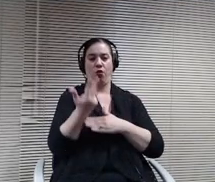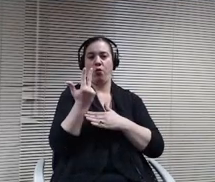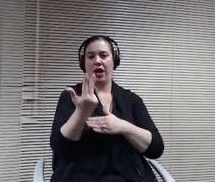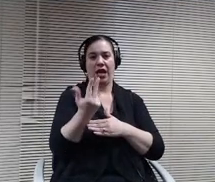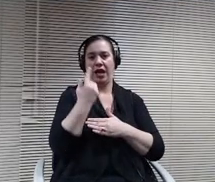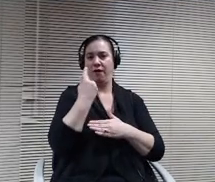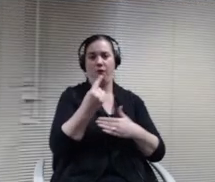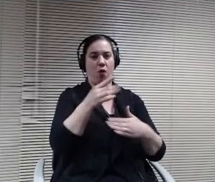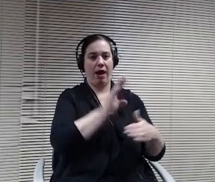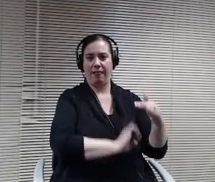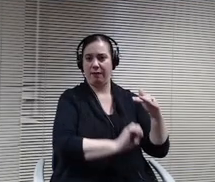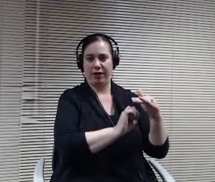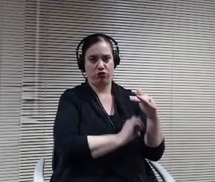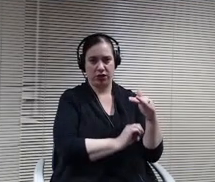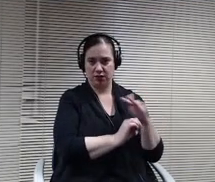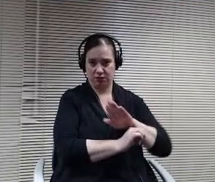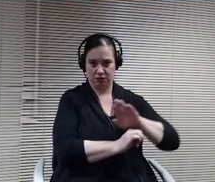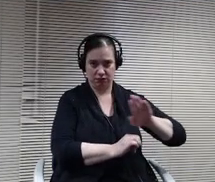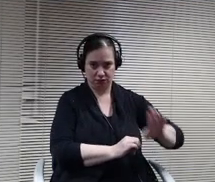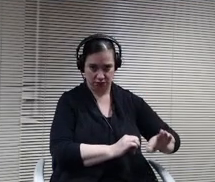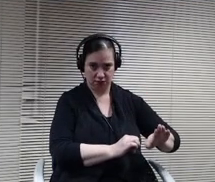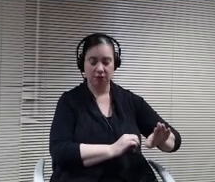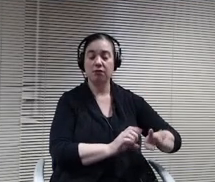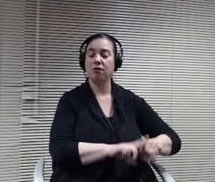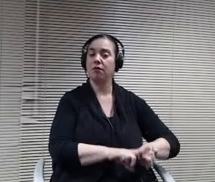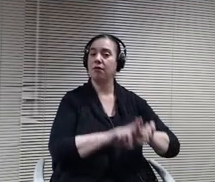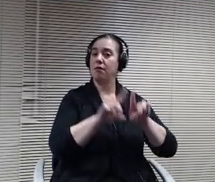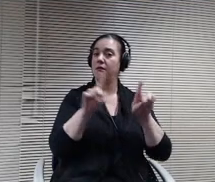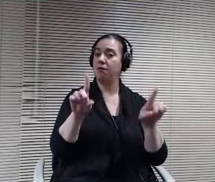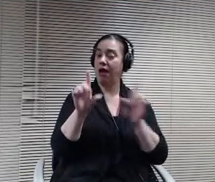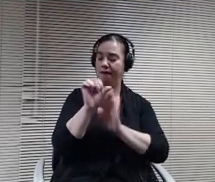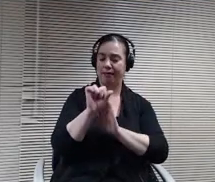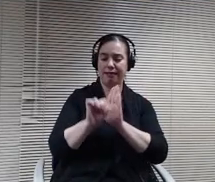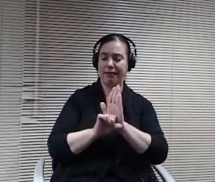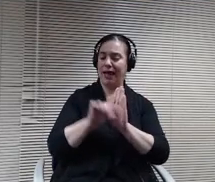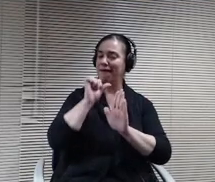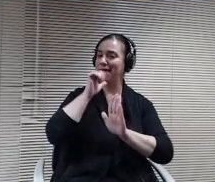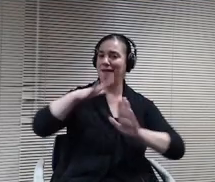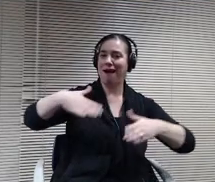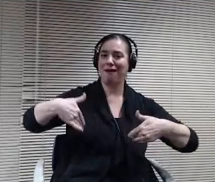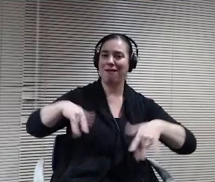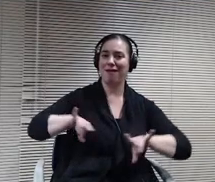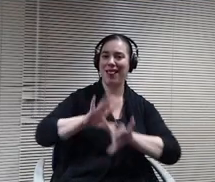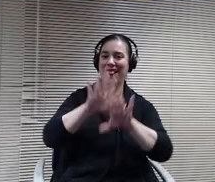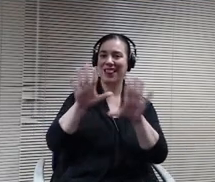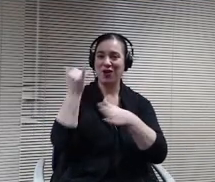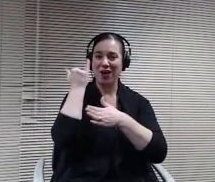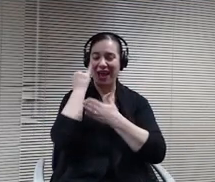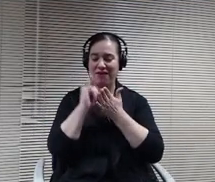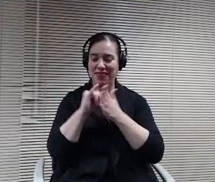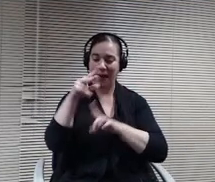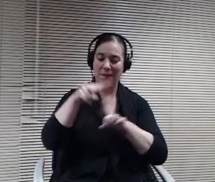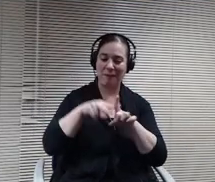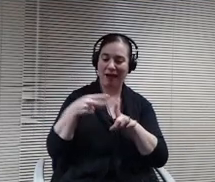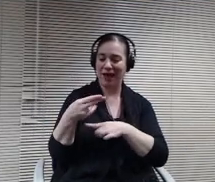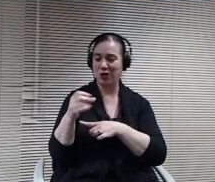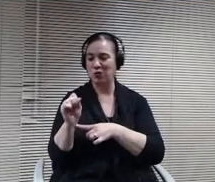But the state is not clear yet on whether that applies to high schools, specially for your high schools. I explained